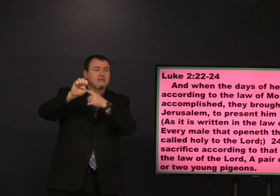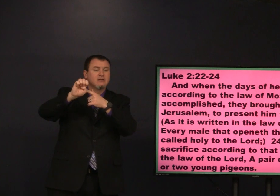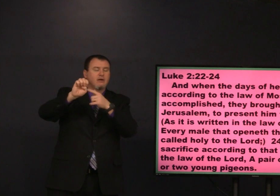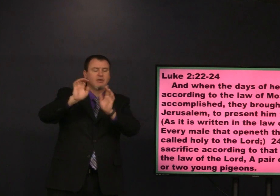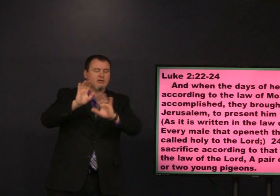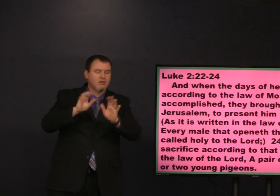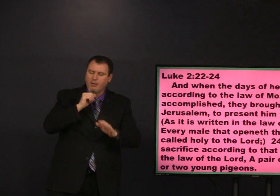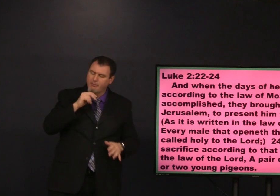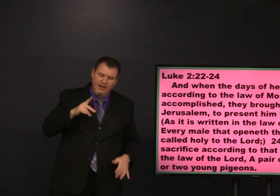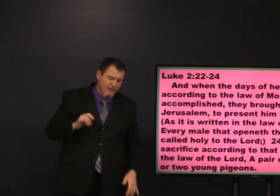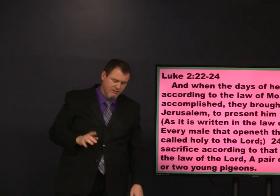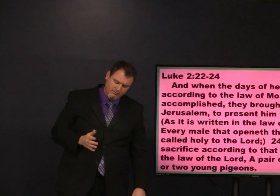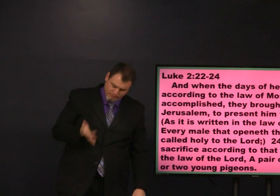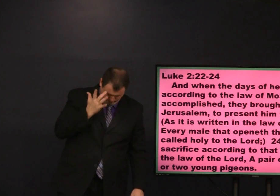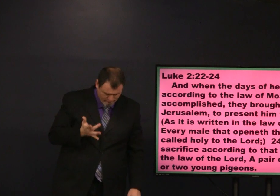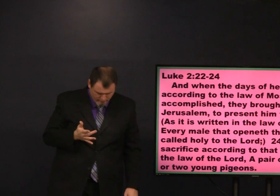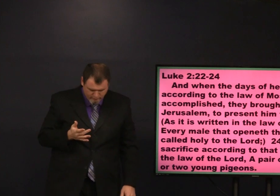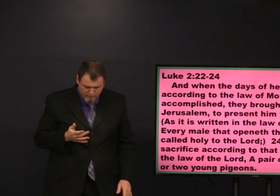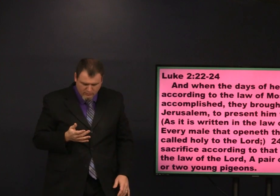under not under pilot I'm sorry